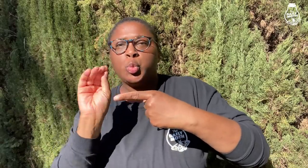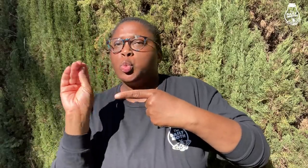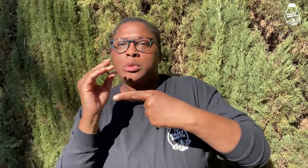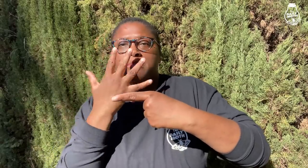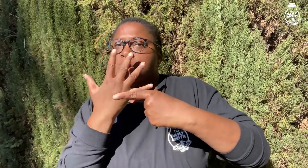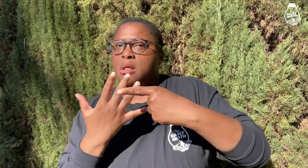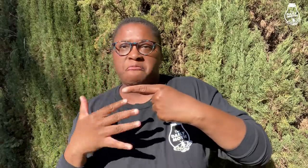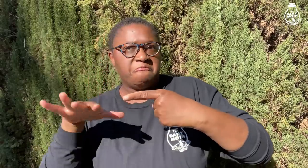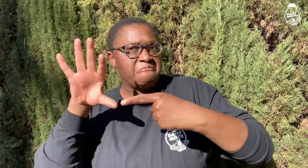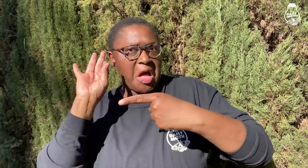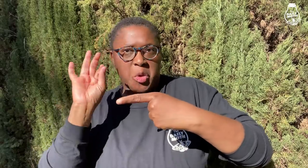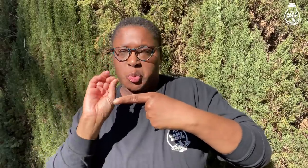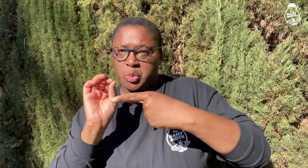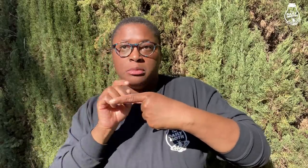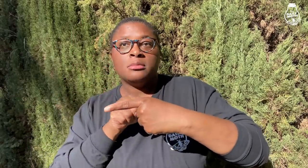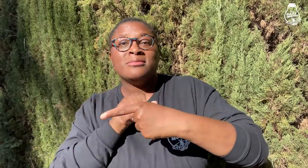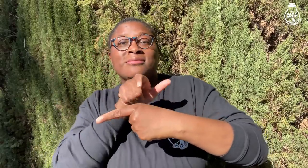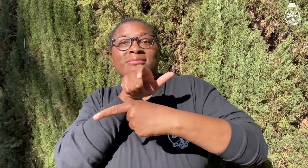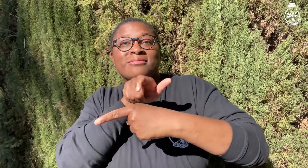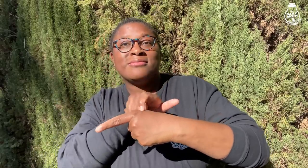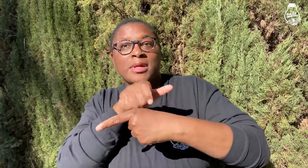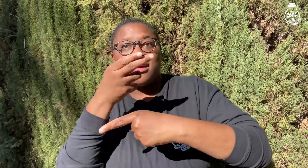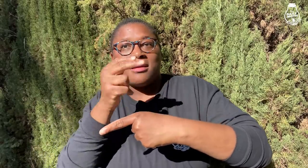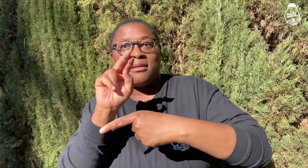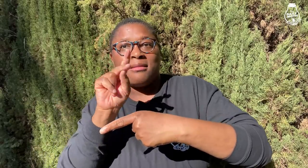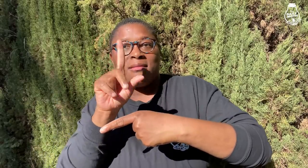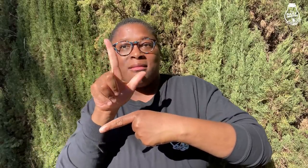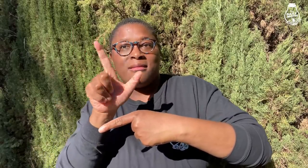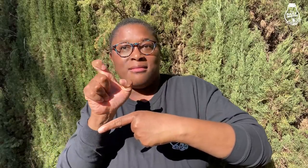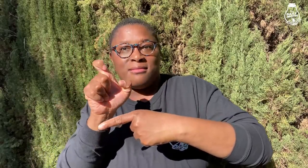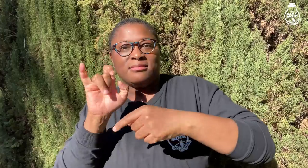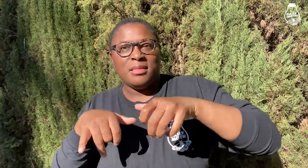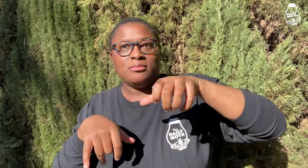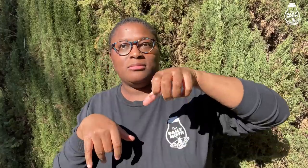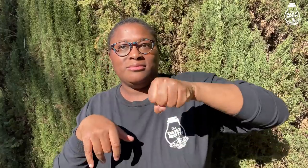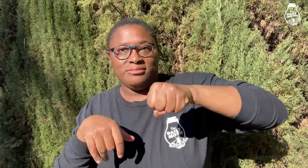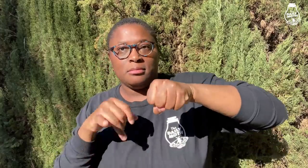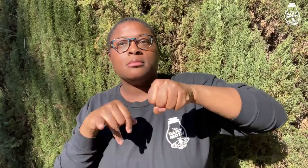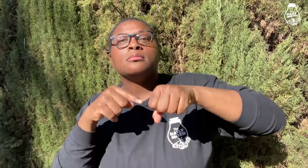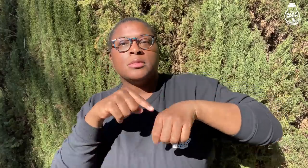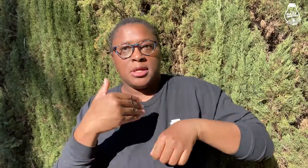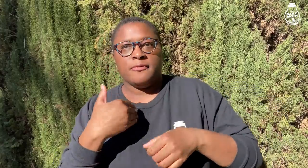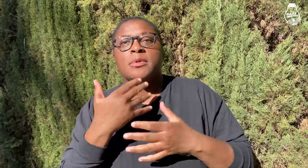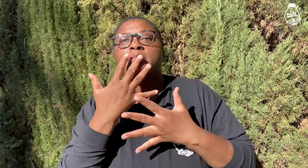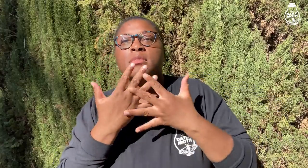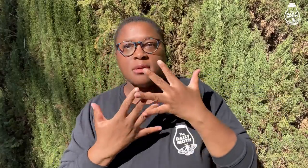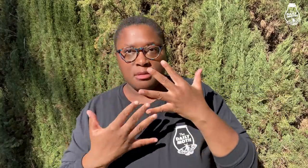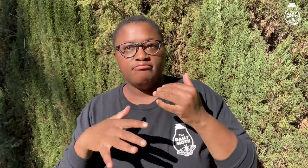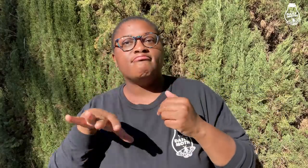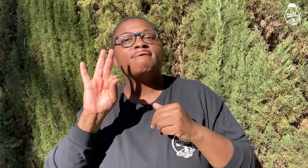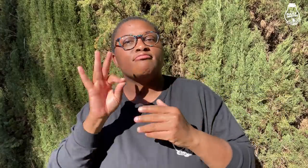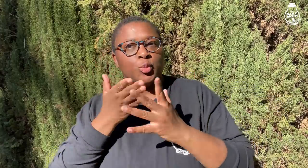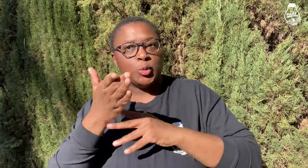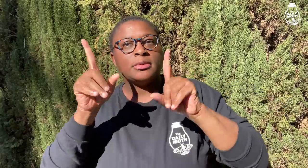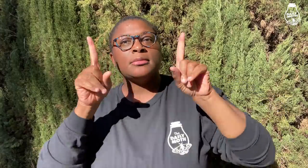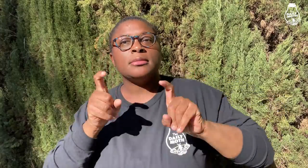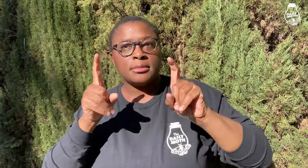no blood on it. But the handle had blood on it, which was determined by